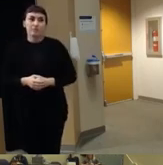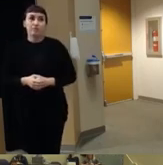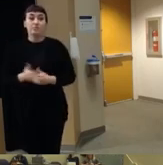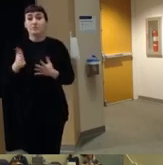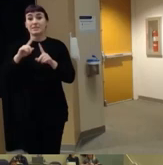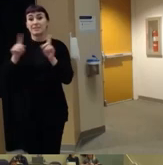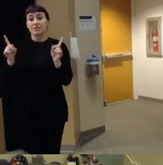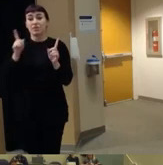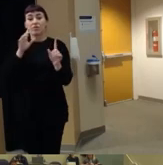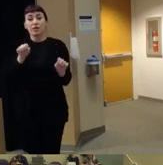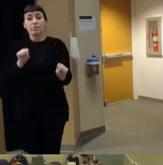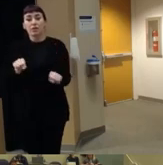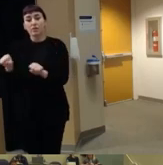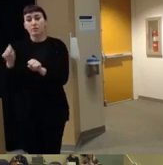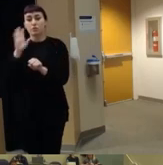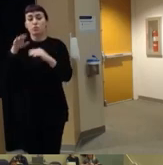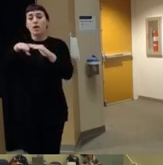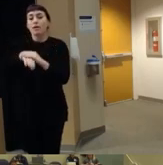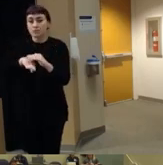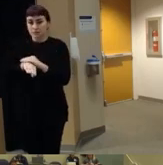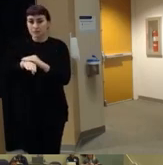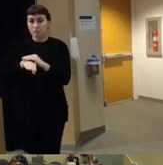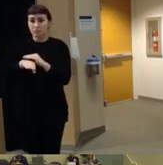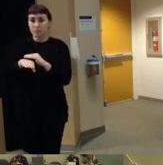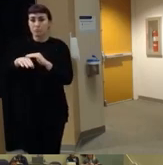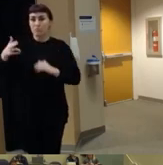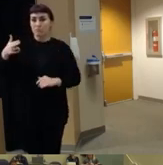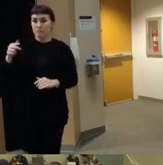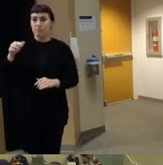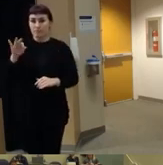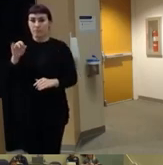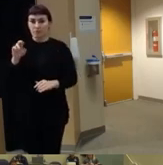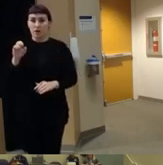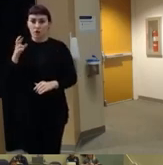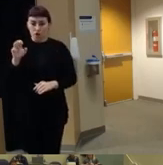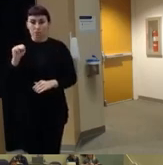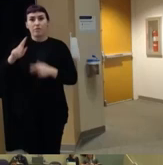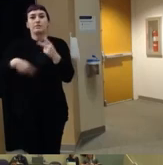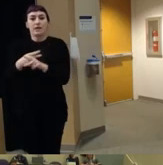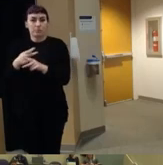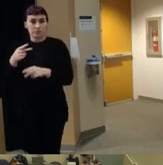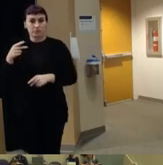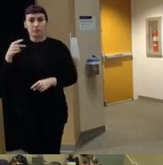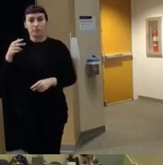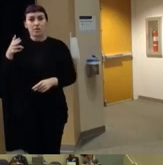the ability to access Firearms um and the types of firearms that individuals can access in this